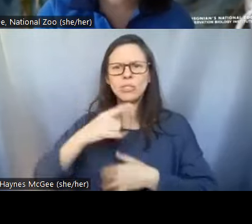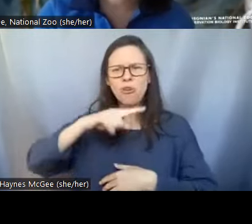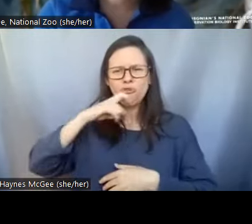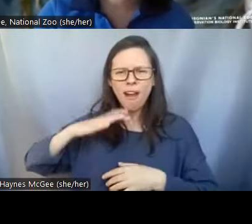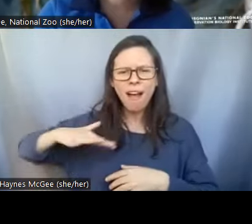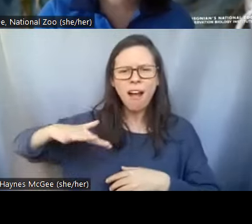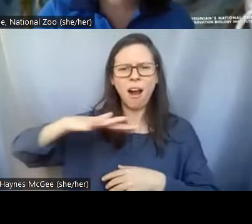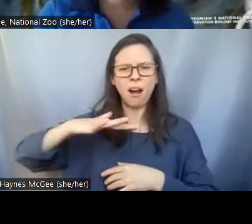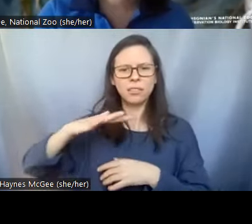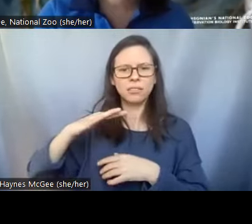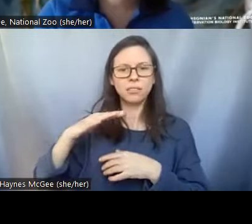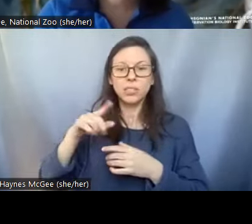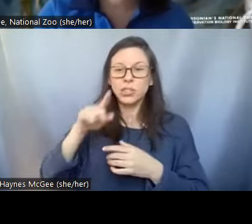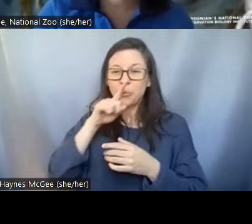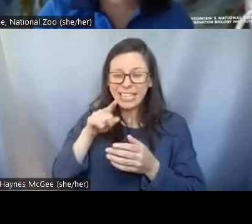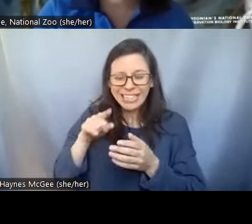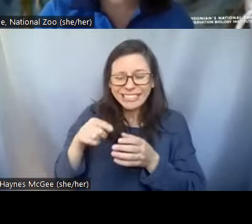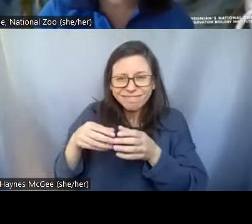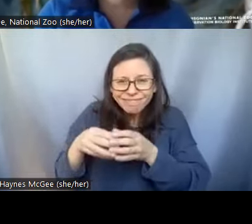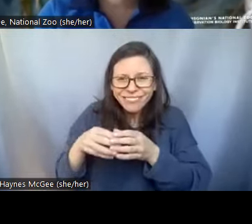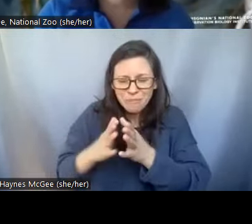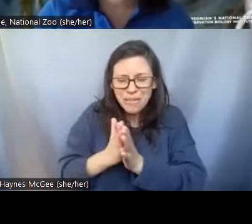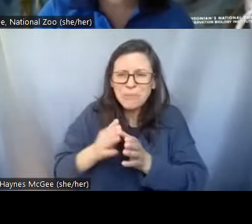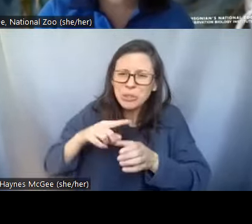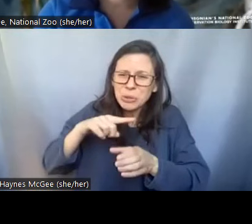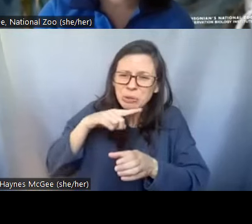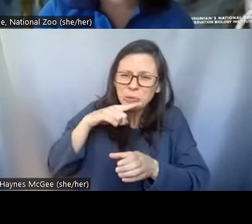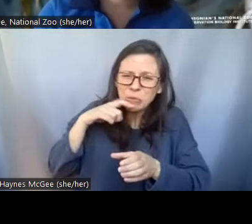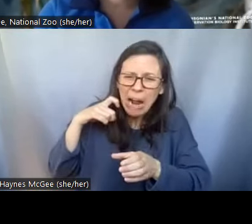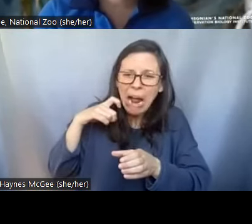almost dry out and then come back to life and i think we have some other examples of species that